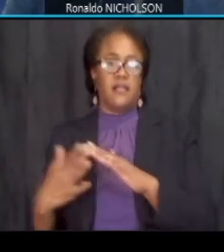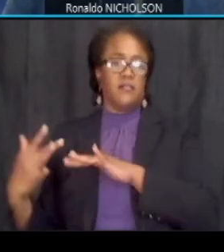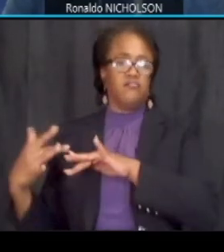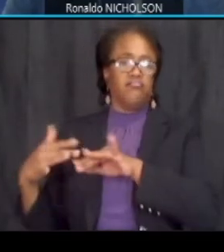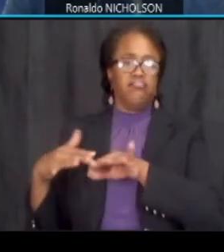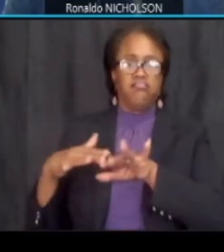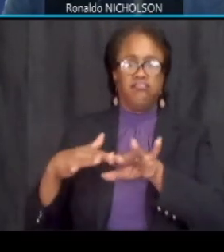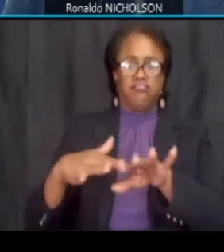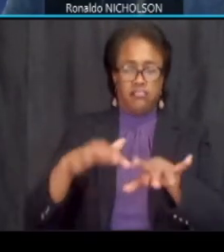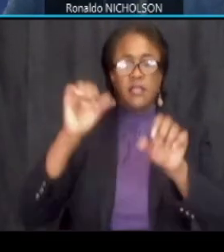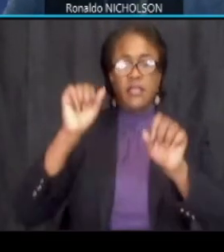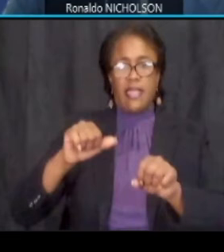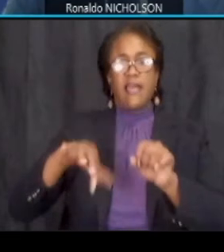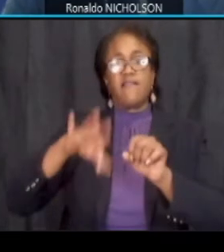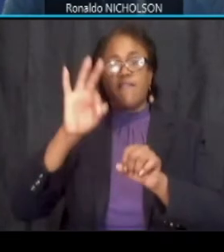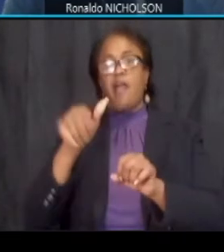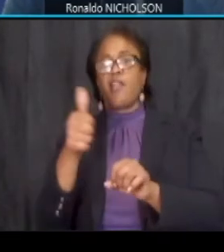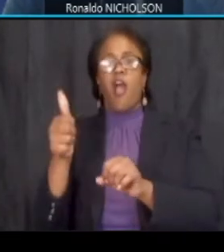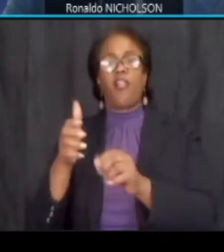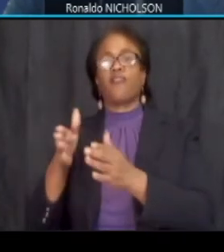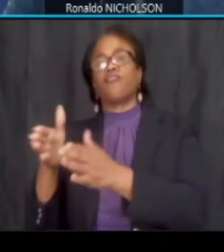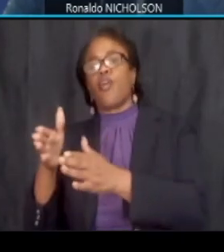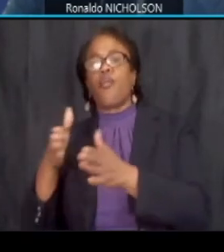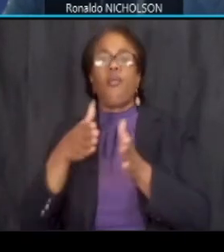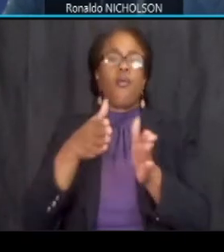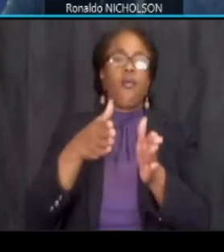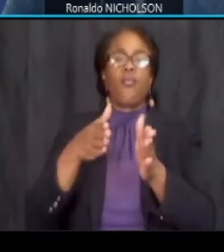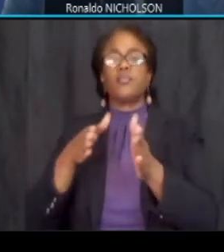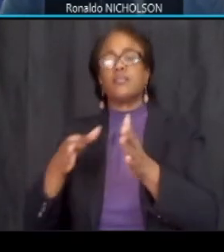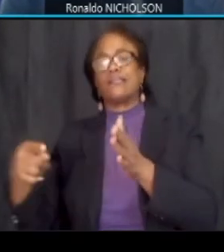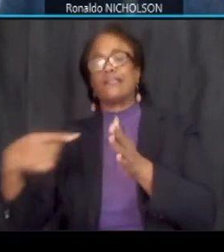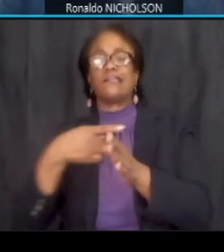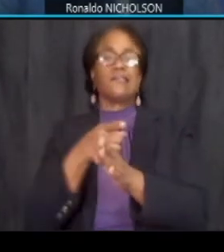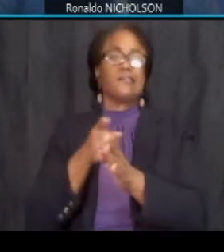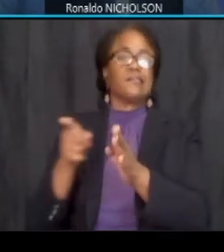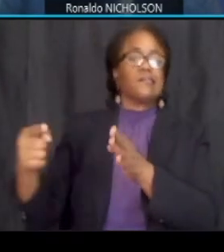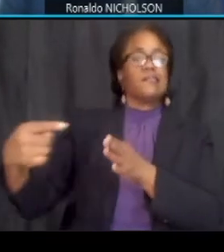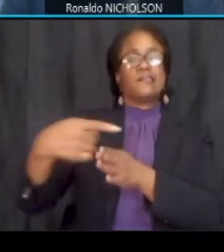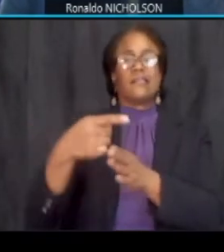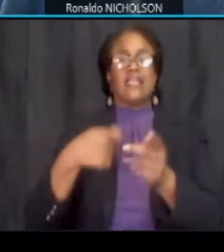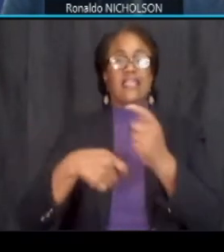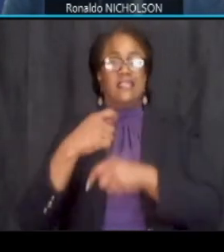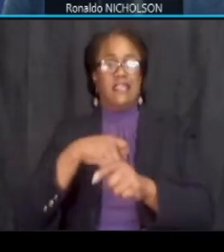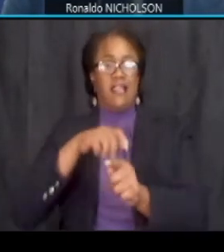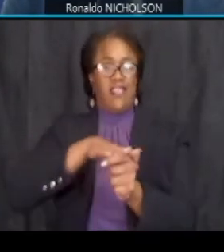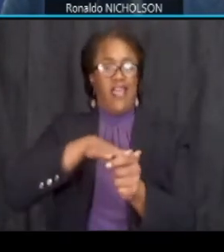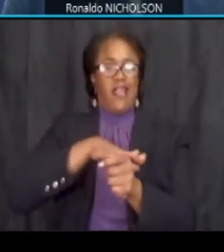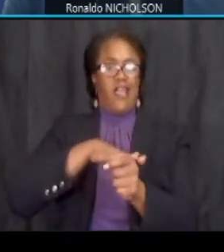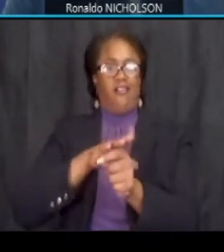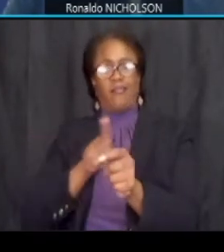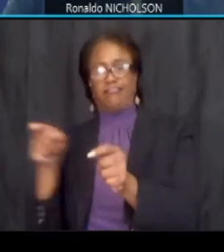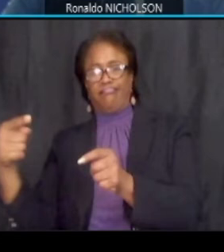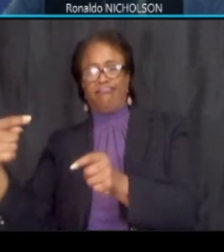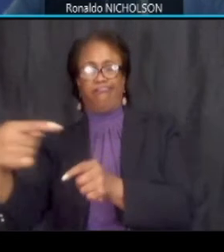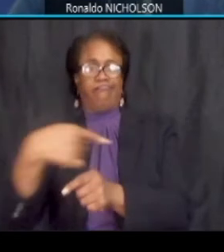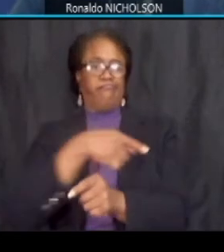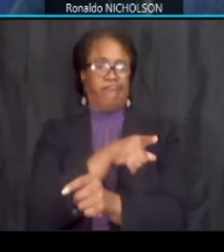can find other modes other ways to instead of using this area that is part of our track